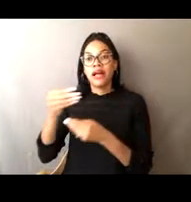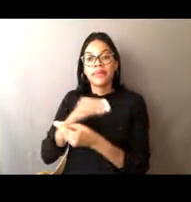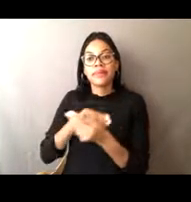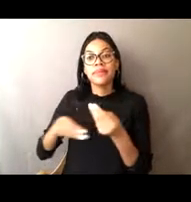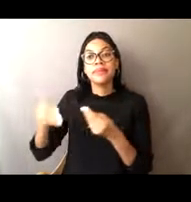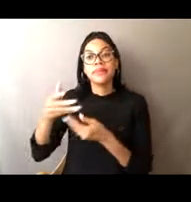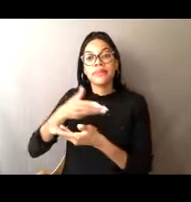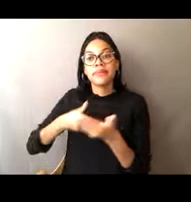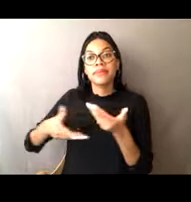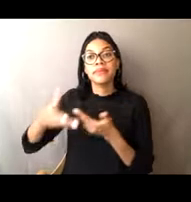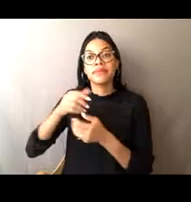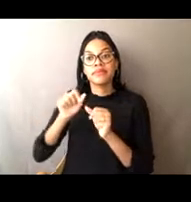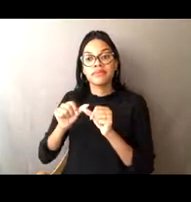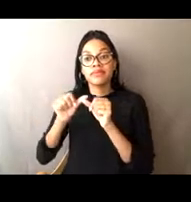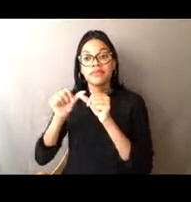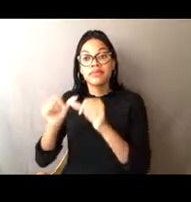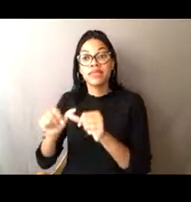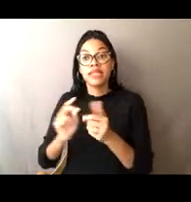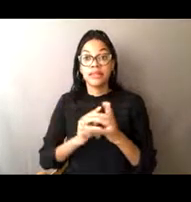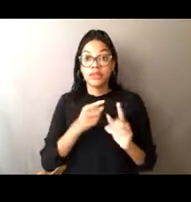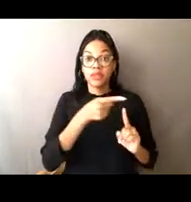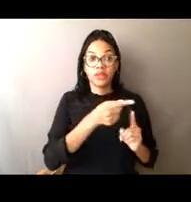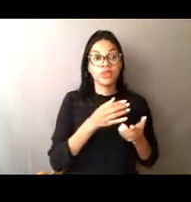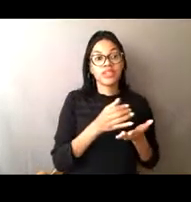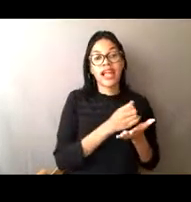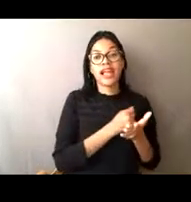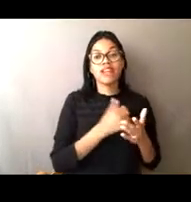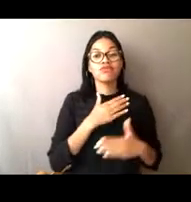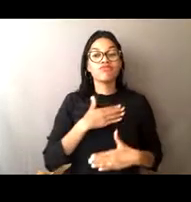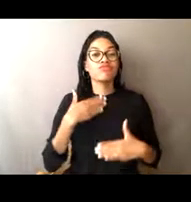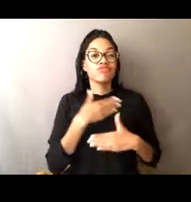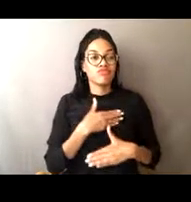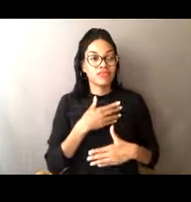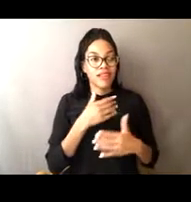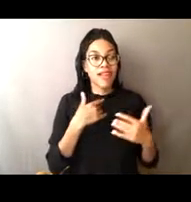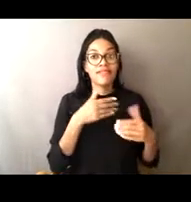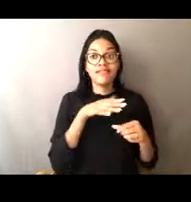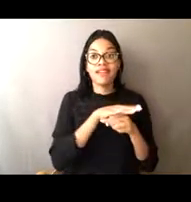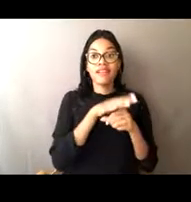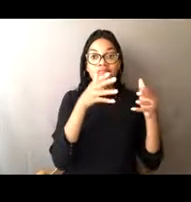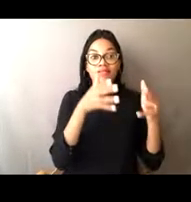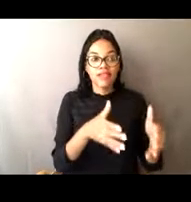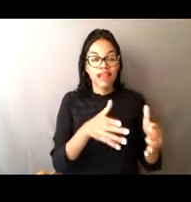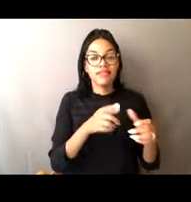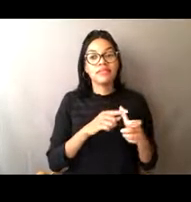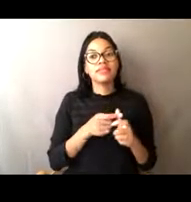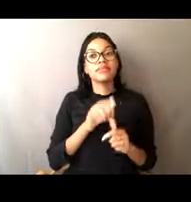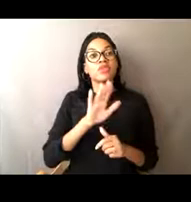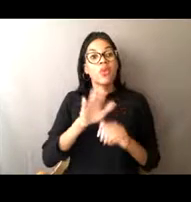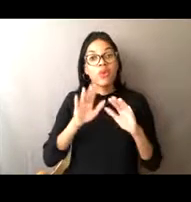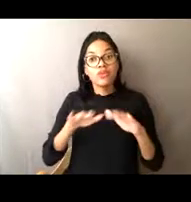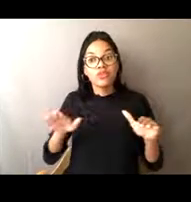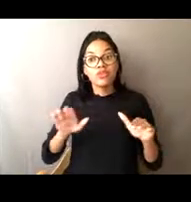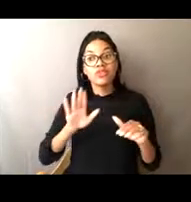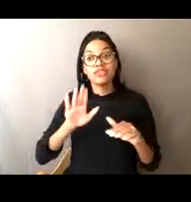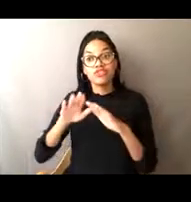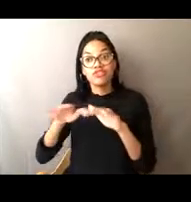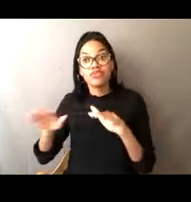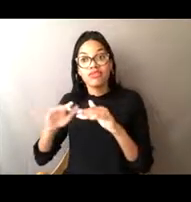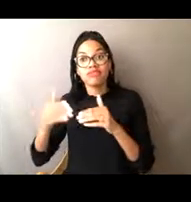So that then your kids can continue to catch fish and enjoy those resources and enjoy harvesting those resources.